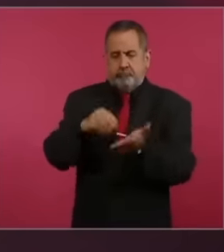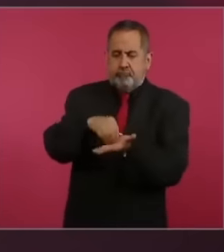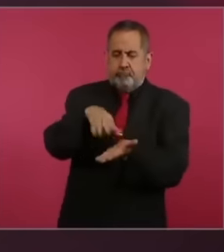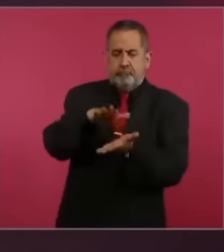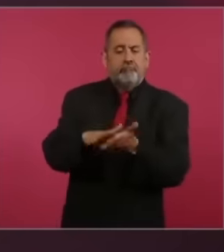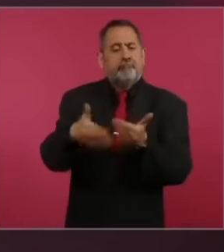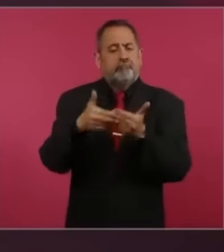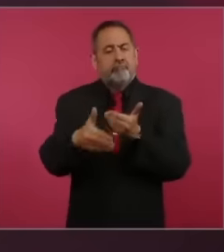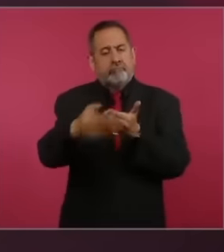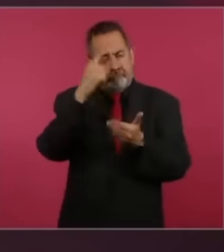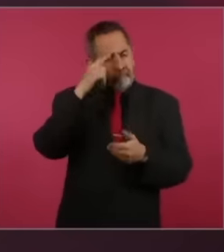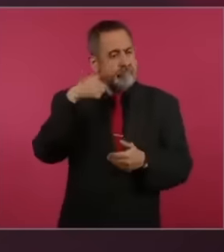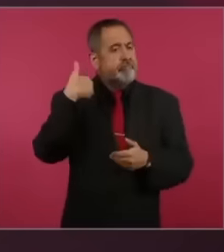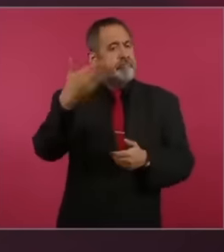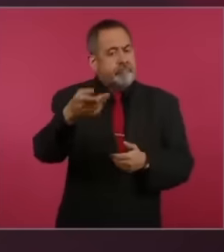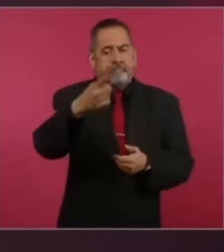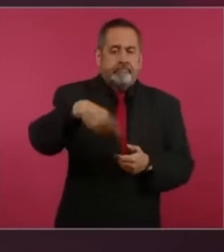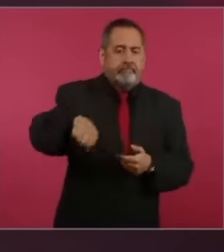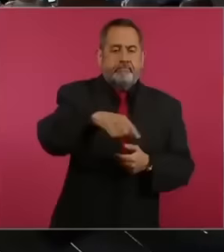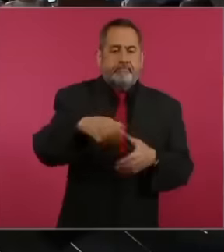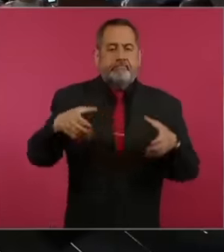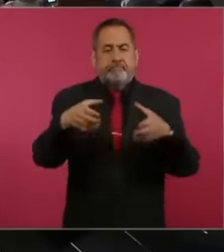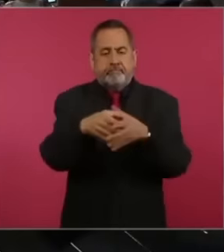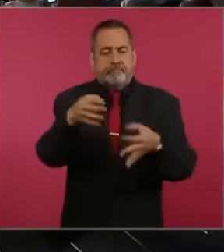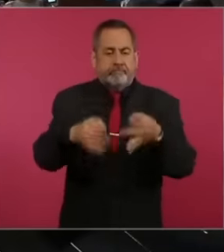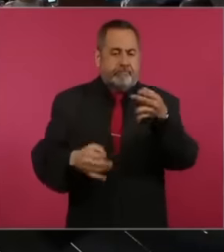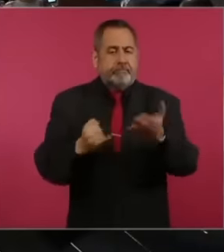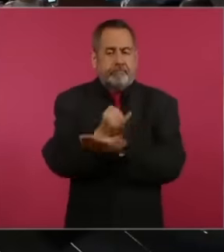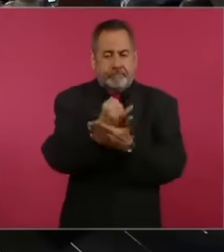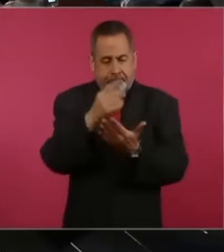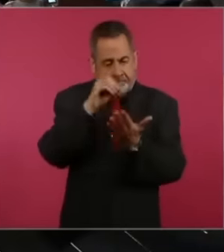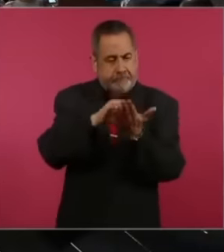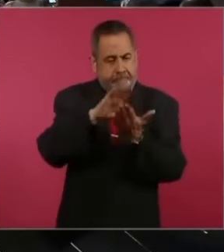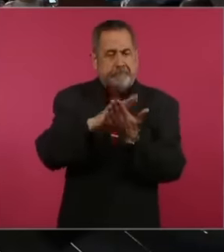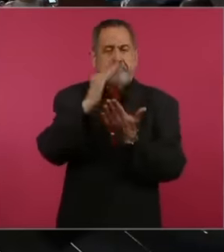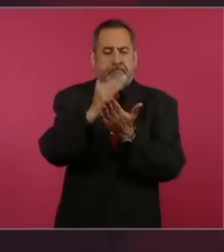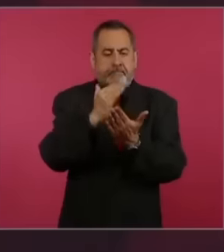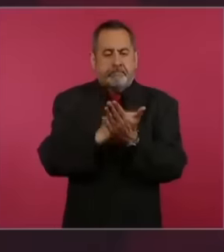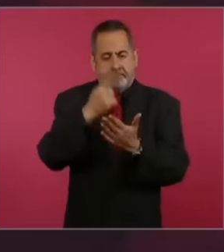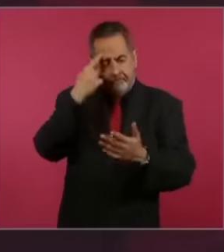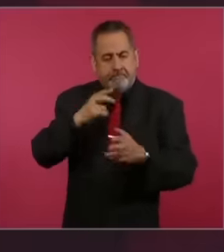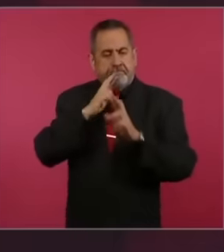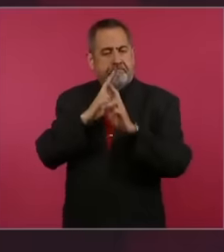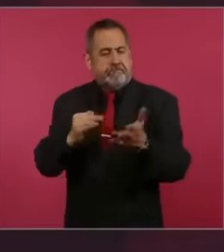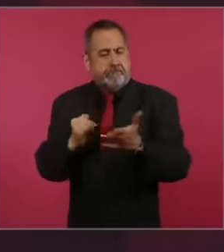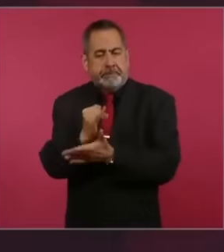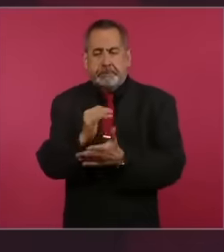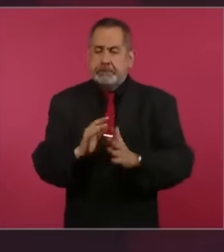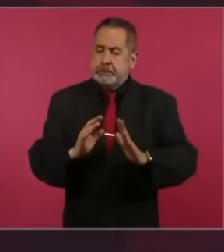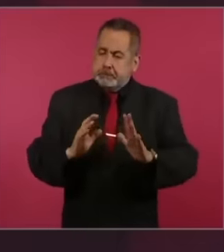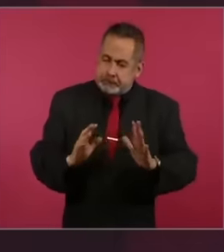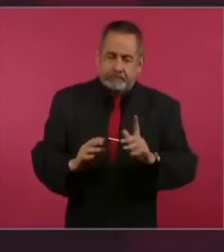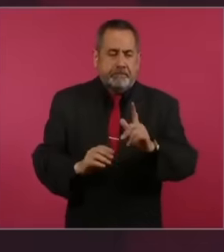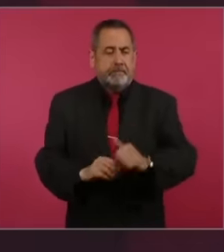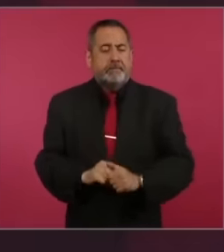collegiate courts are going to take the guidelines to be able to issue the resolutions, depending